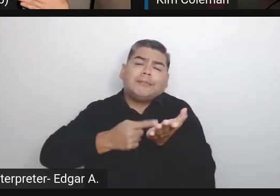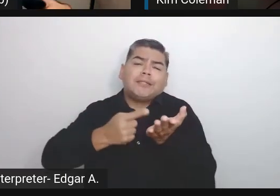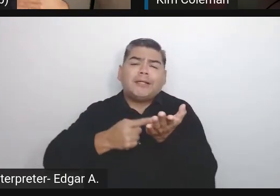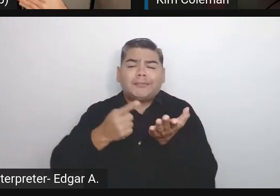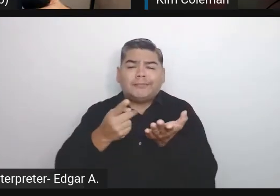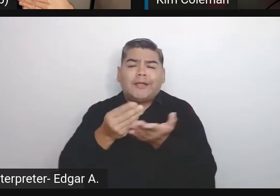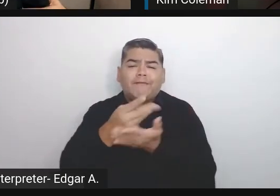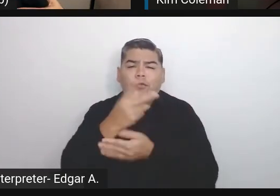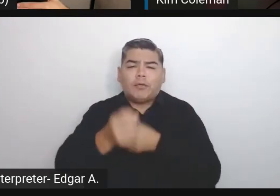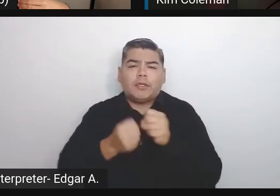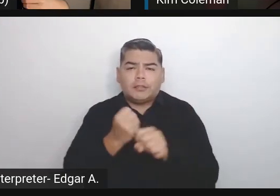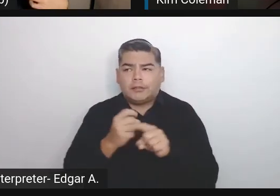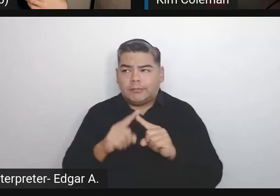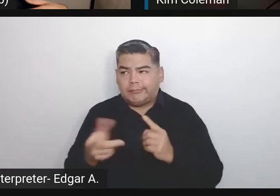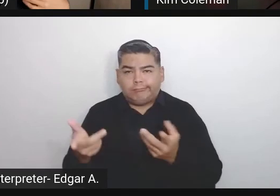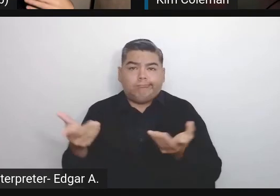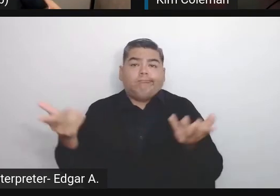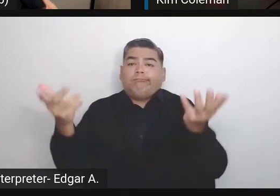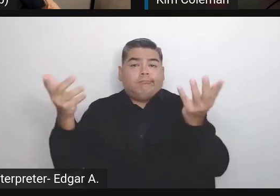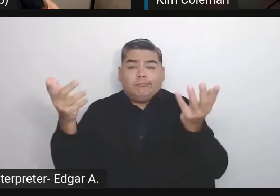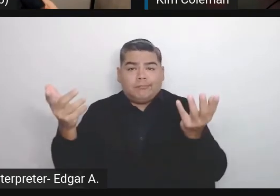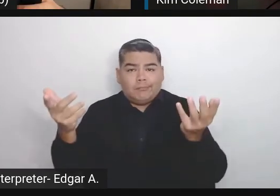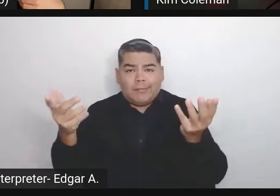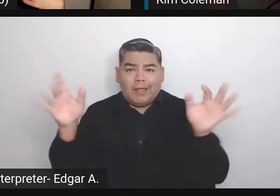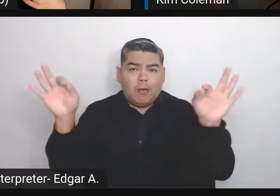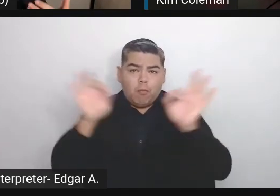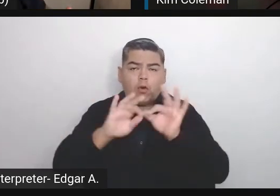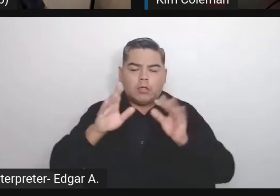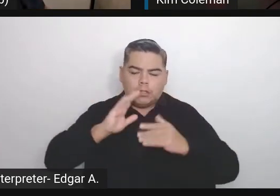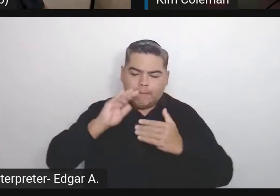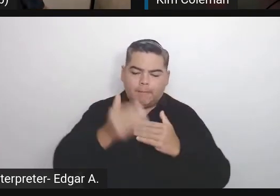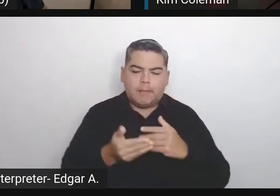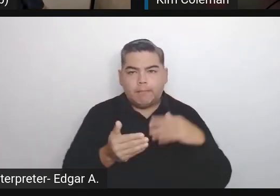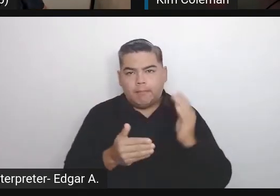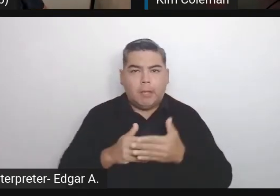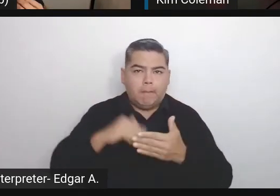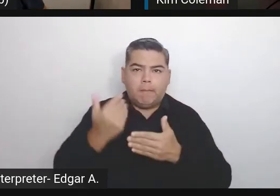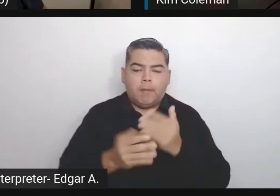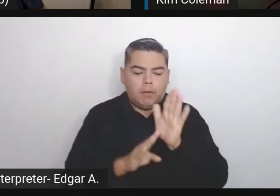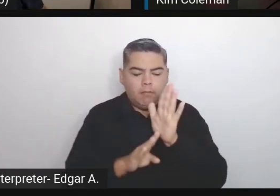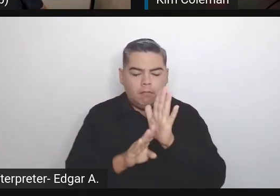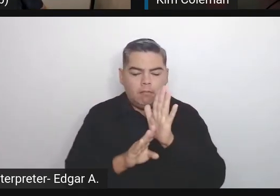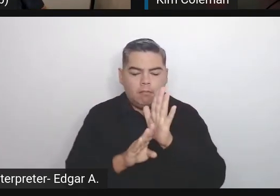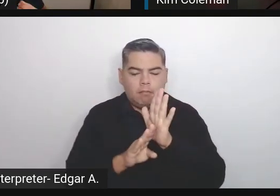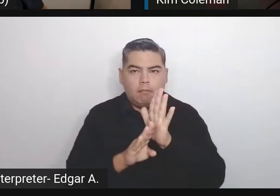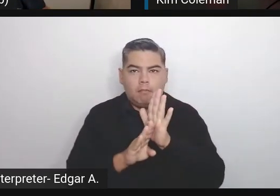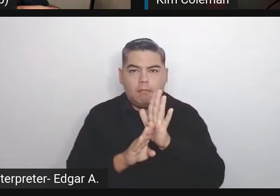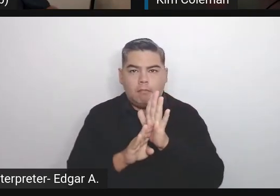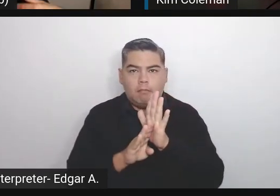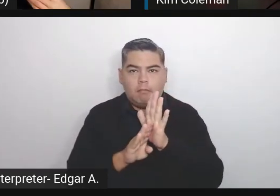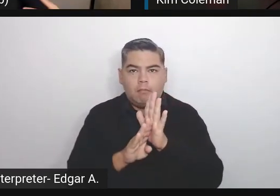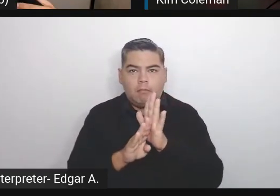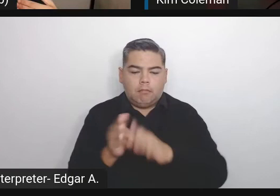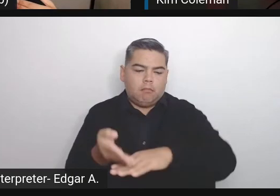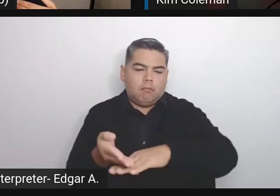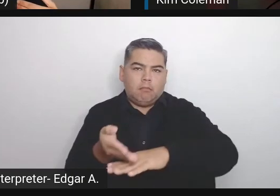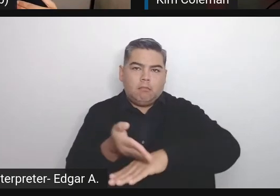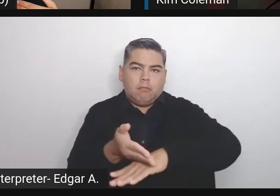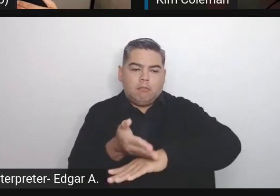It's important to just go step-by-step. Have some progress, because every time you will add to this extra step,